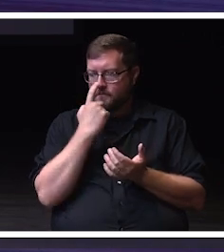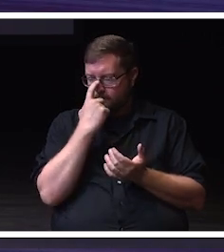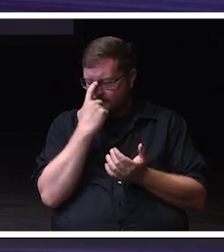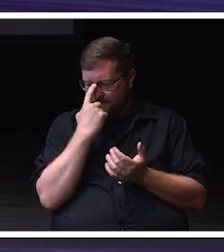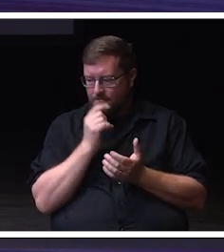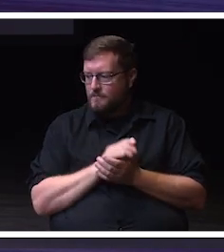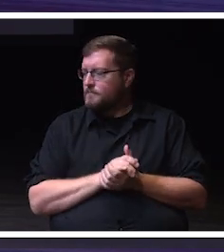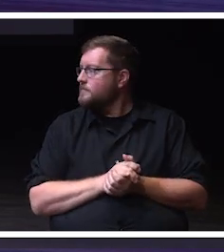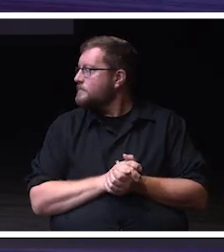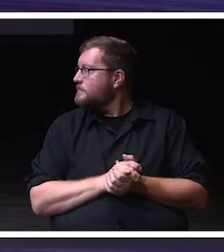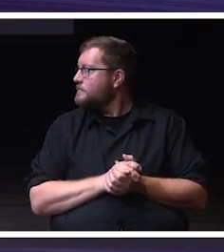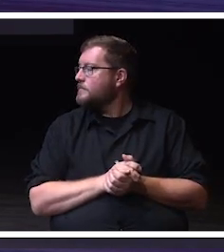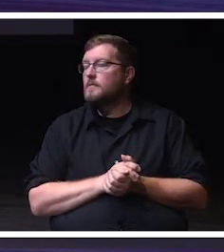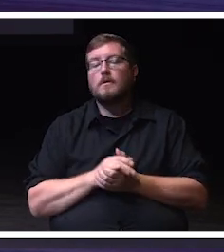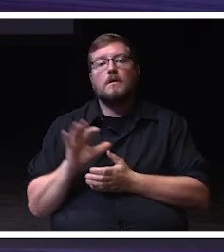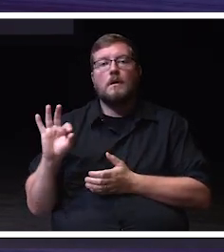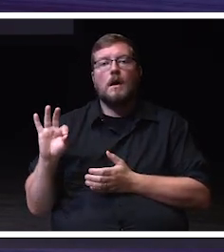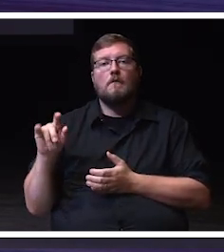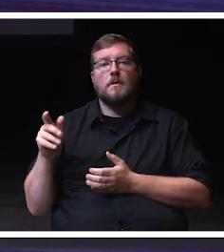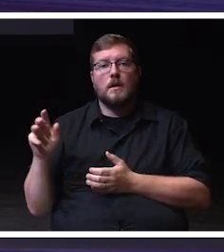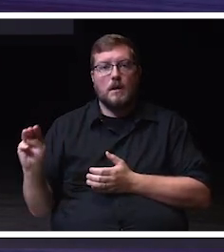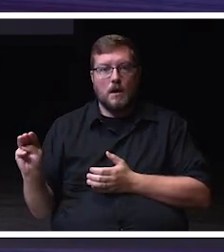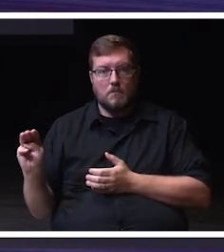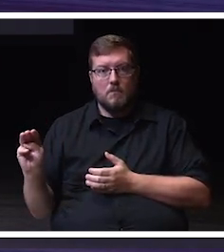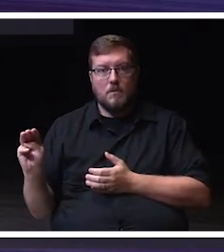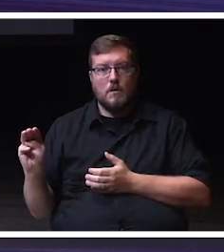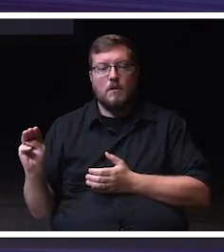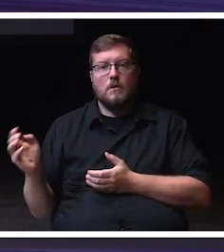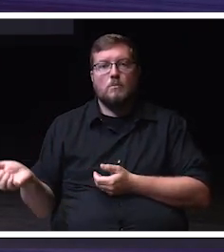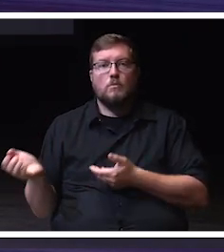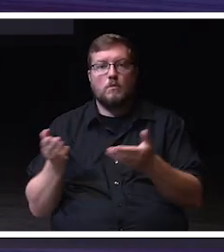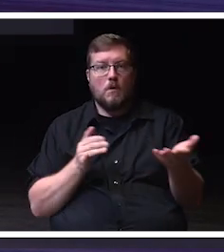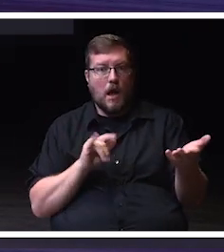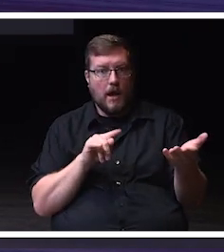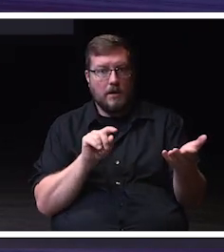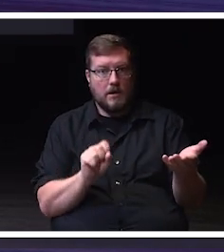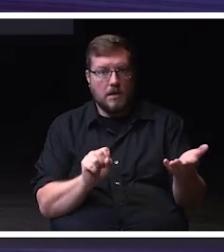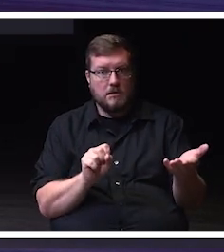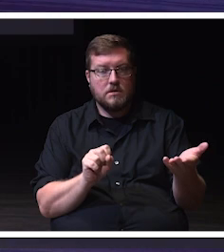When FP&M presented the you matter wagon to ITS as one of the items